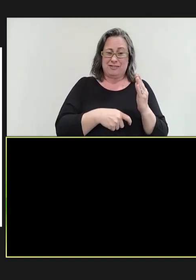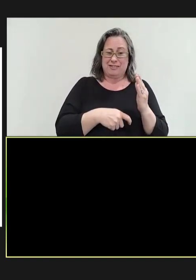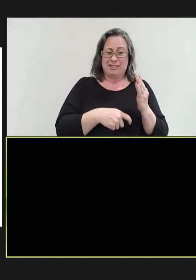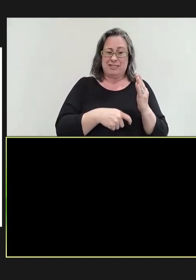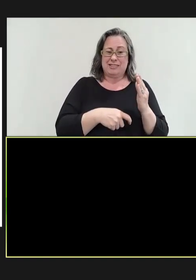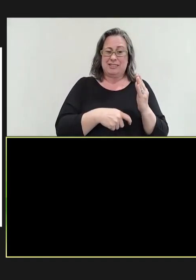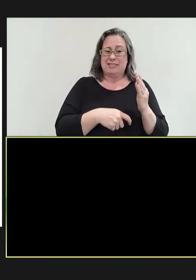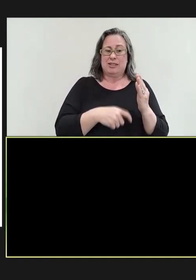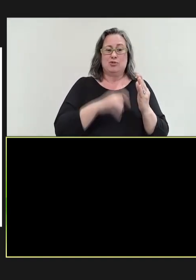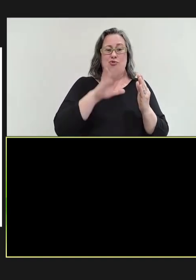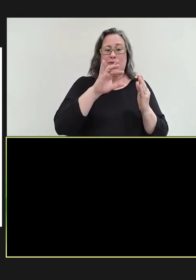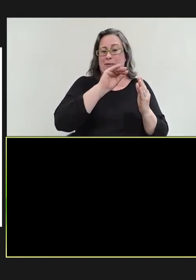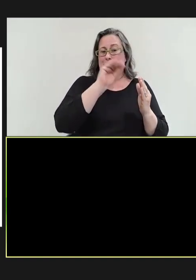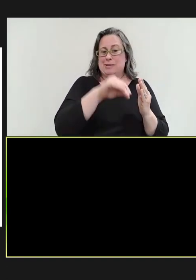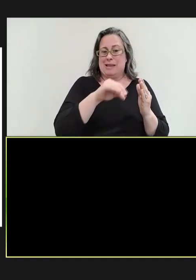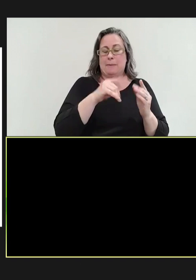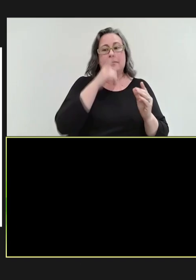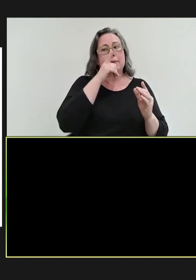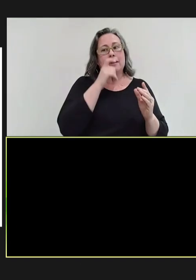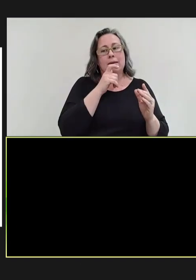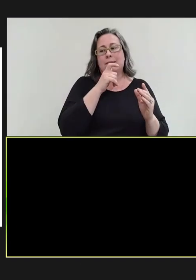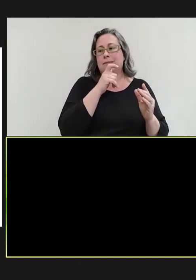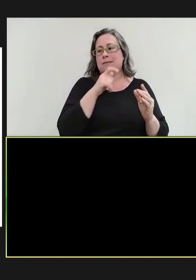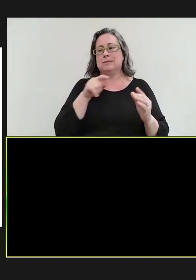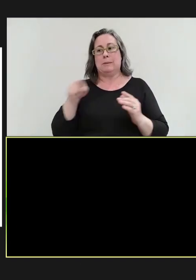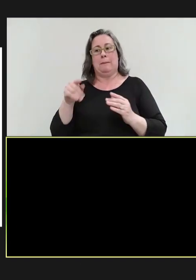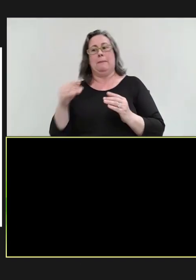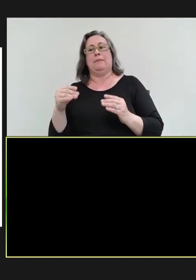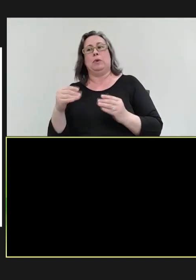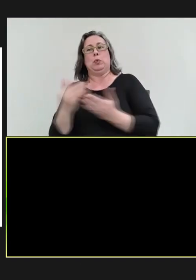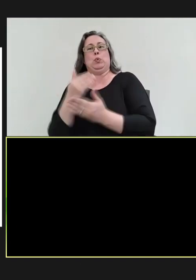because many of the newer vaccines are much, much more expensive. So, we've got this really